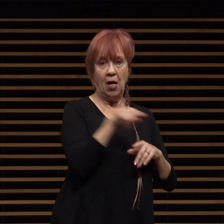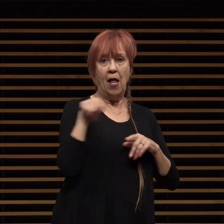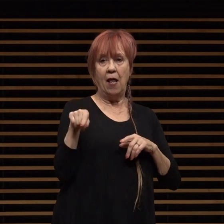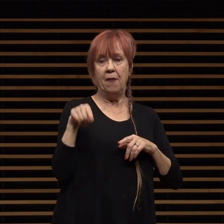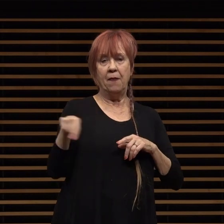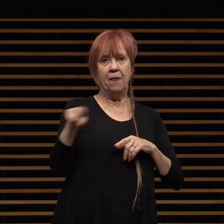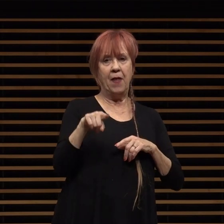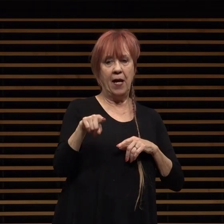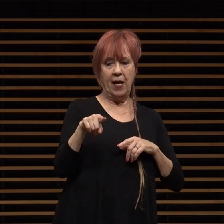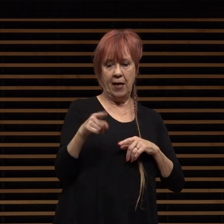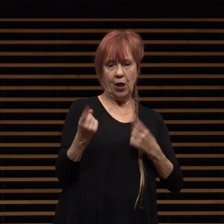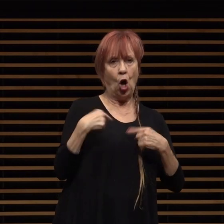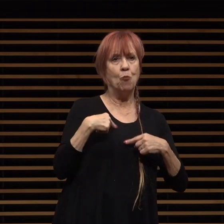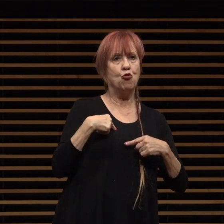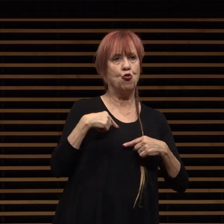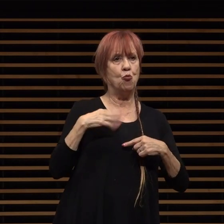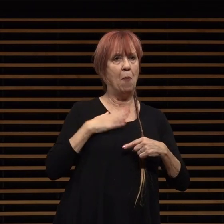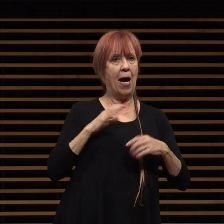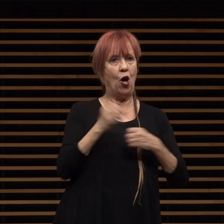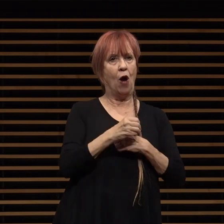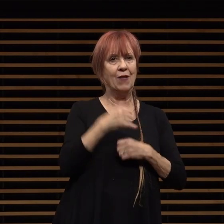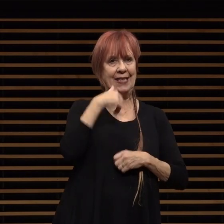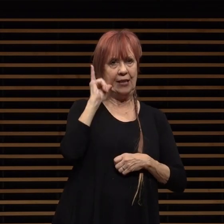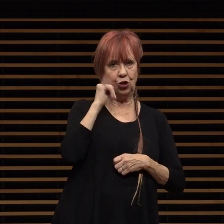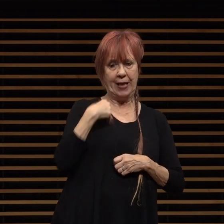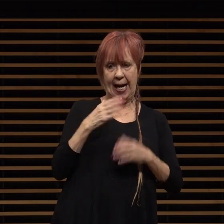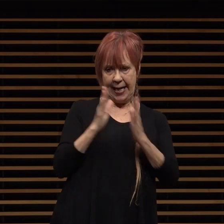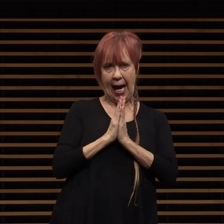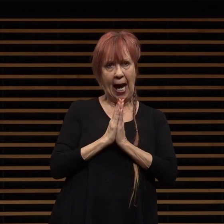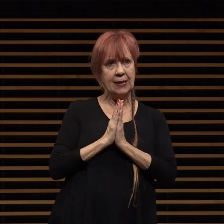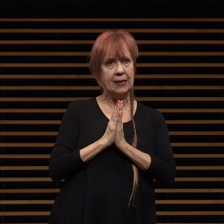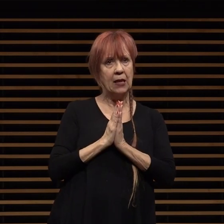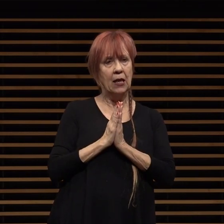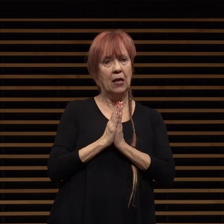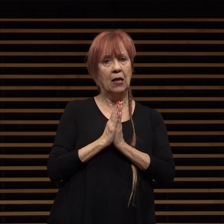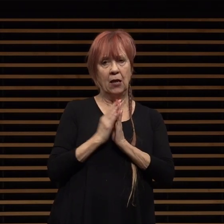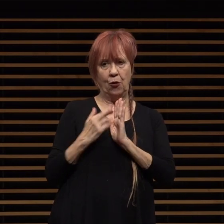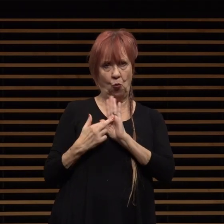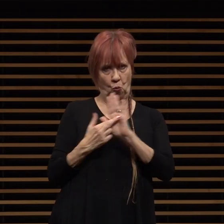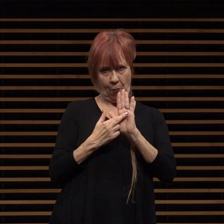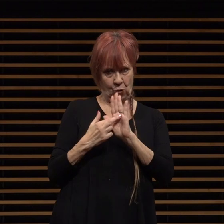it was yesterday and asked that question